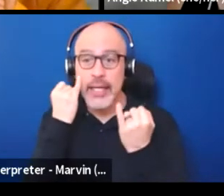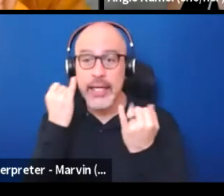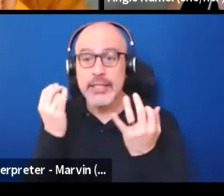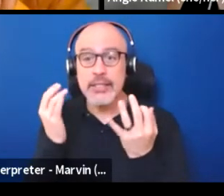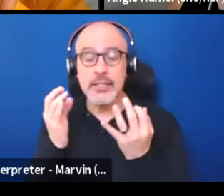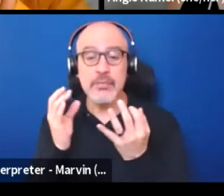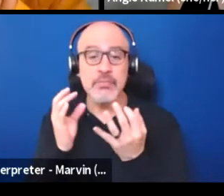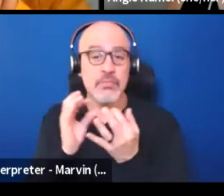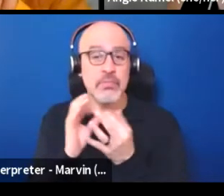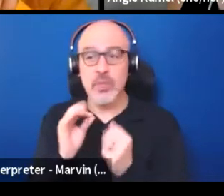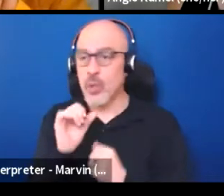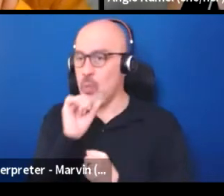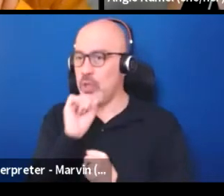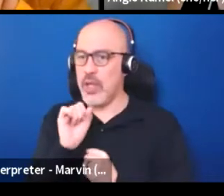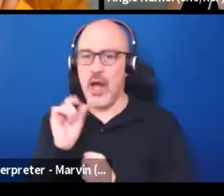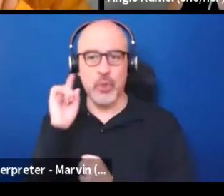We would love, love, love to hear from you.